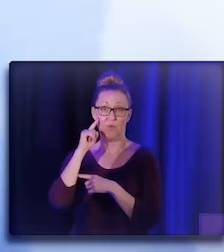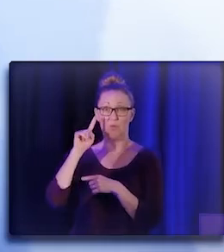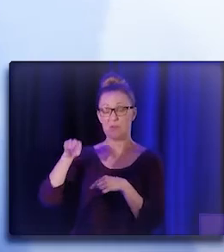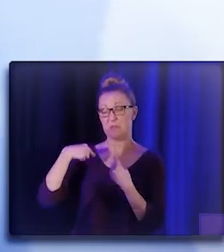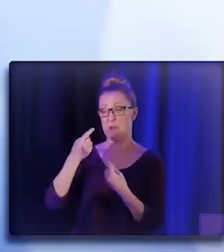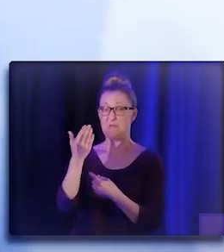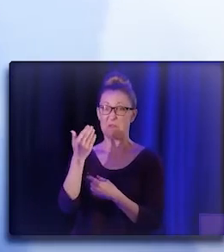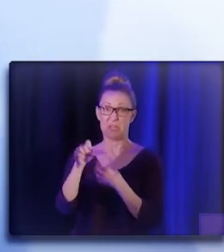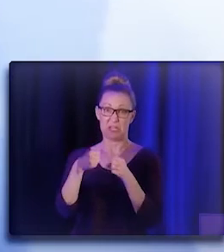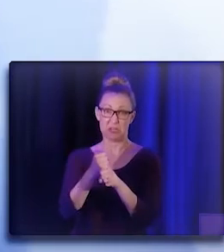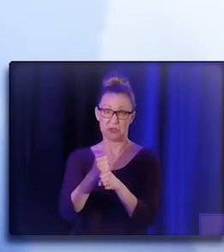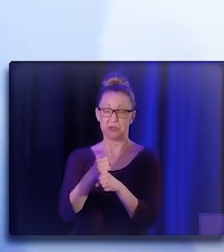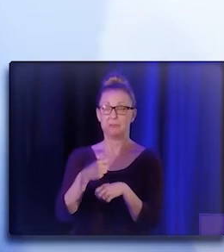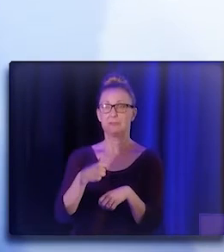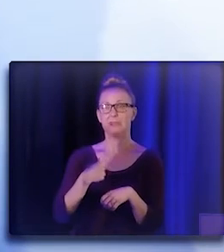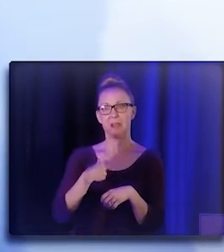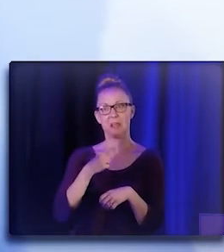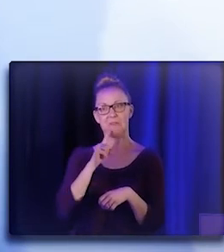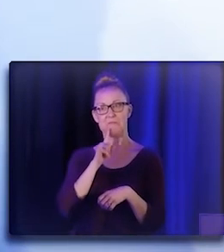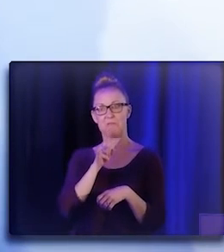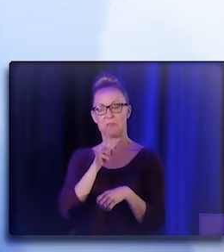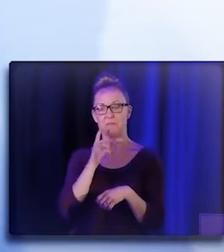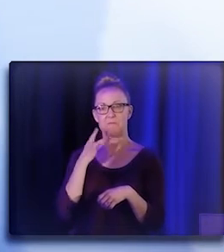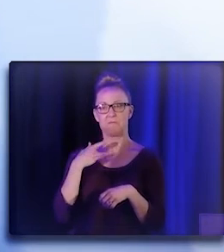And I have the privilege to train,